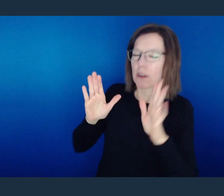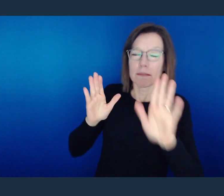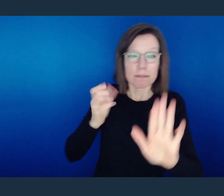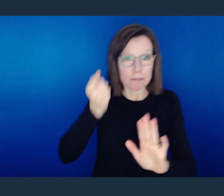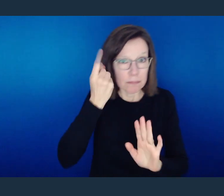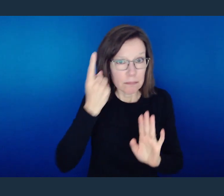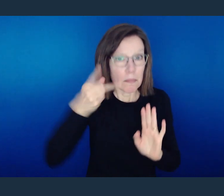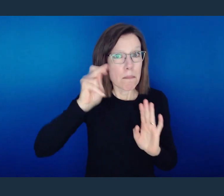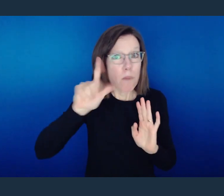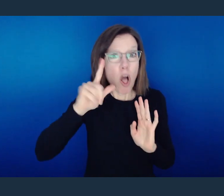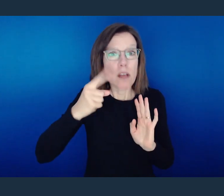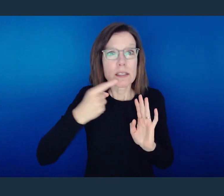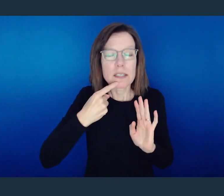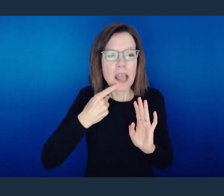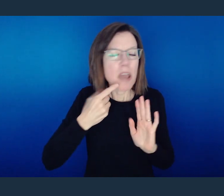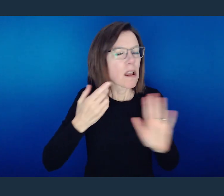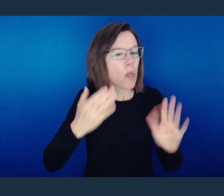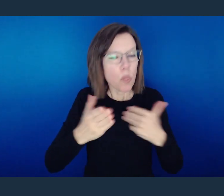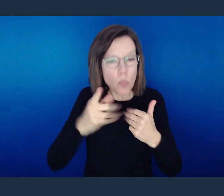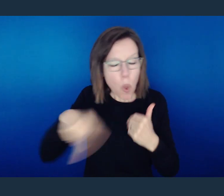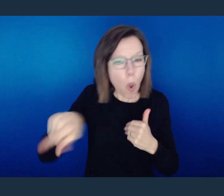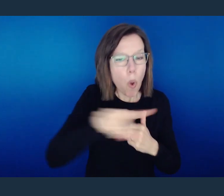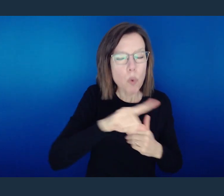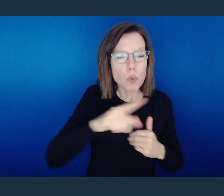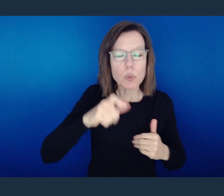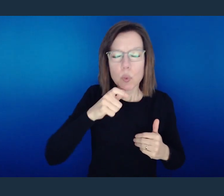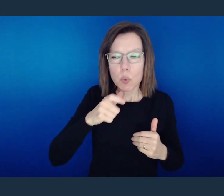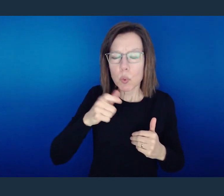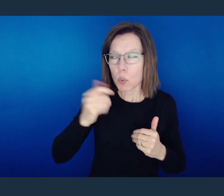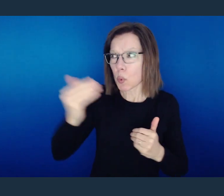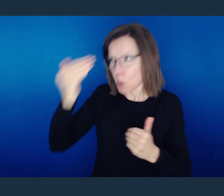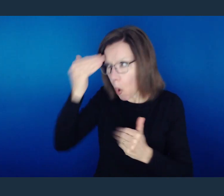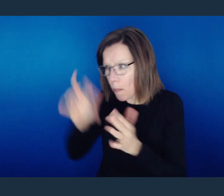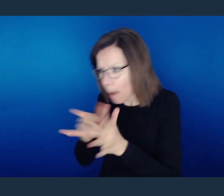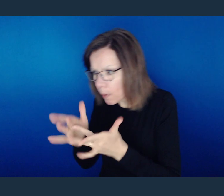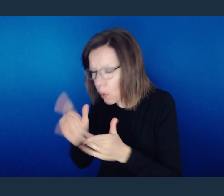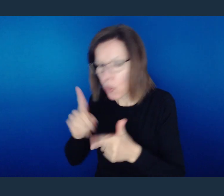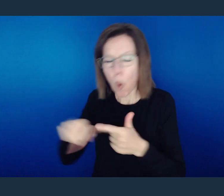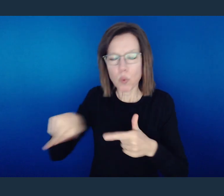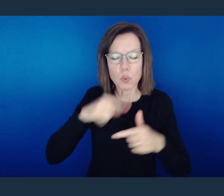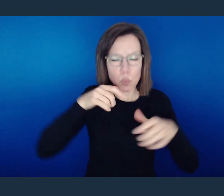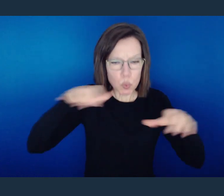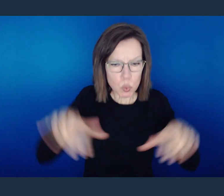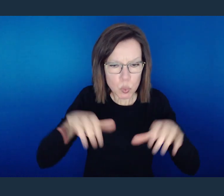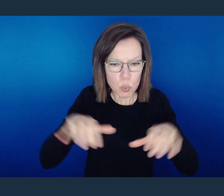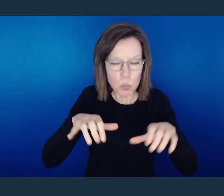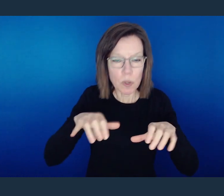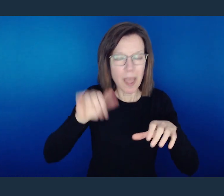something, that Paul said it's not those who just hear the word or know the word but those who do the word.